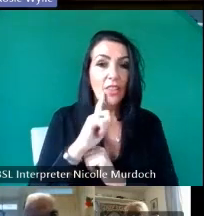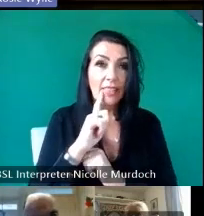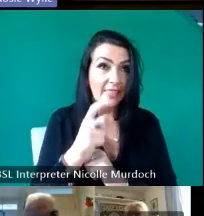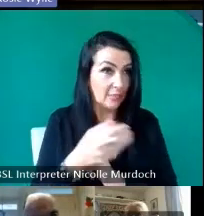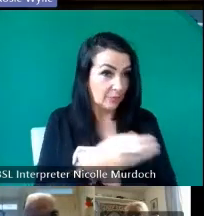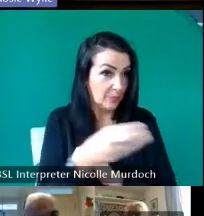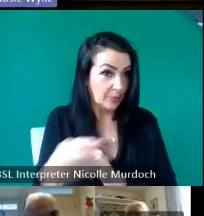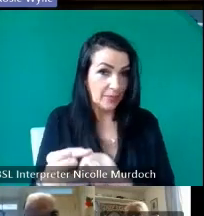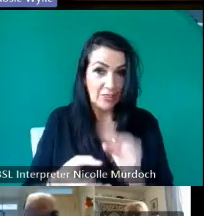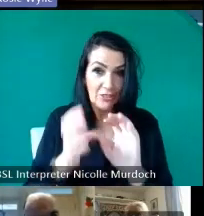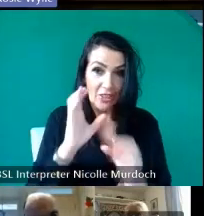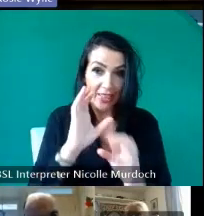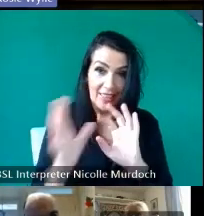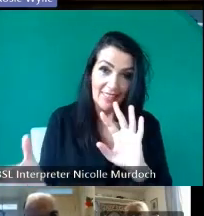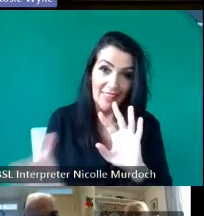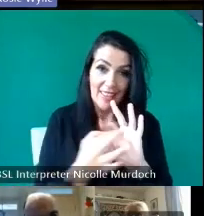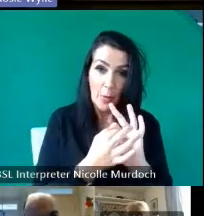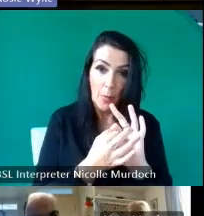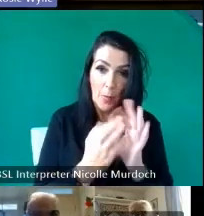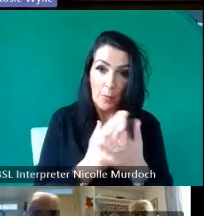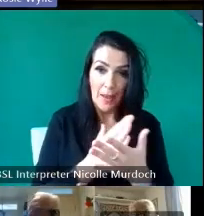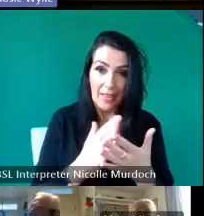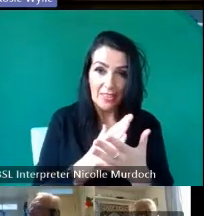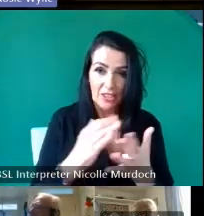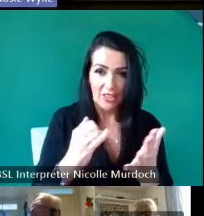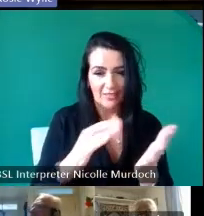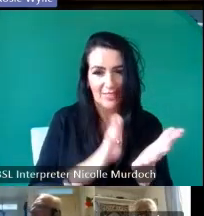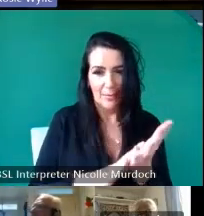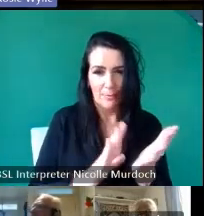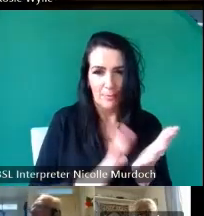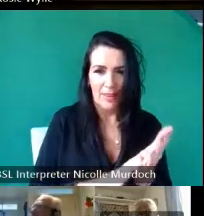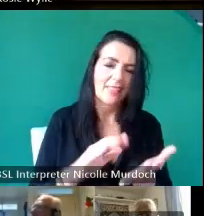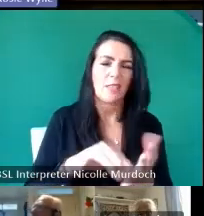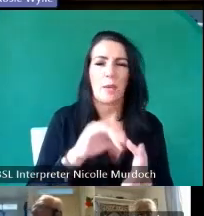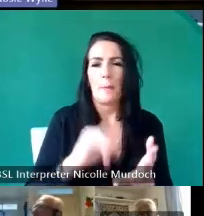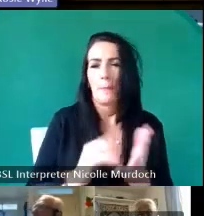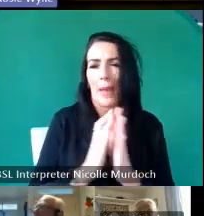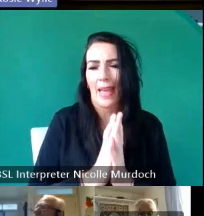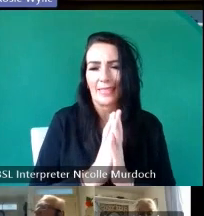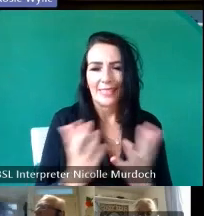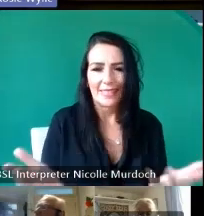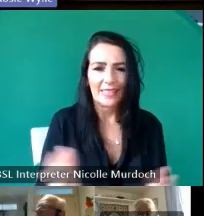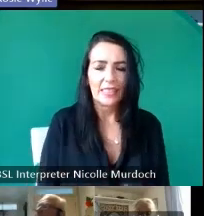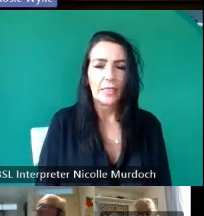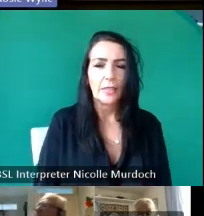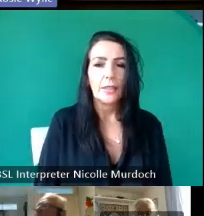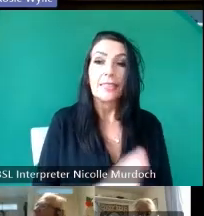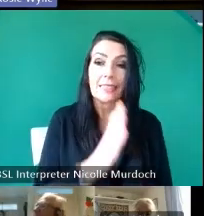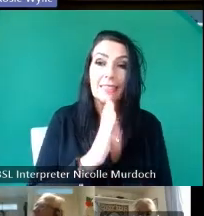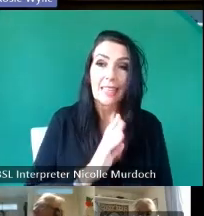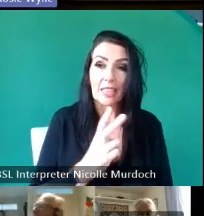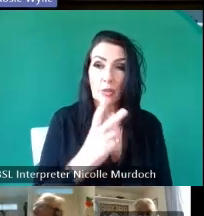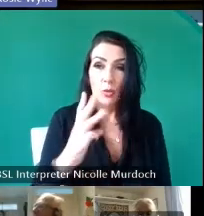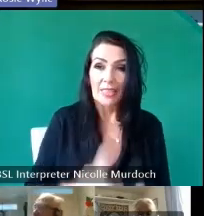re home and share the Michael math ballot during film so sadly a few years later McNeil the new of